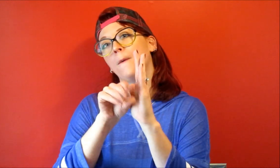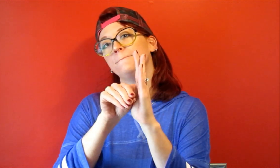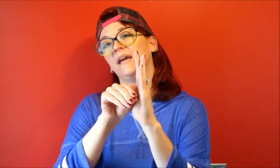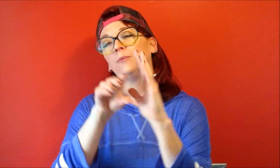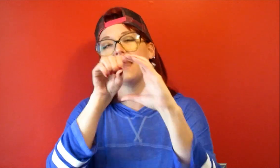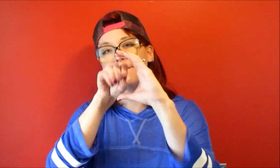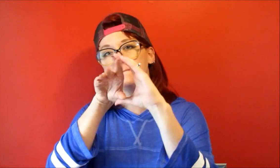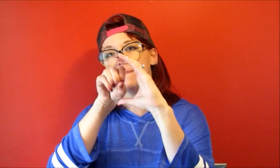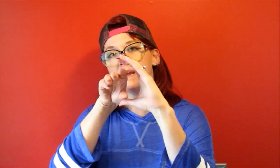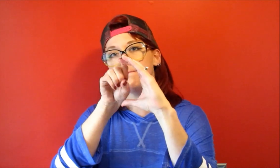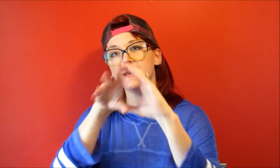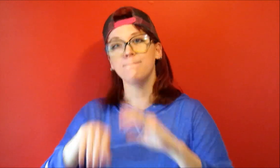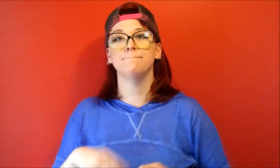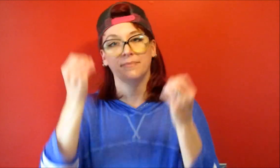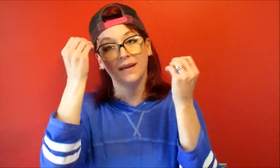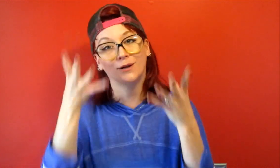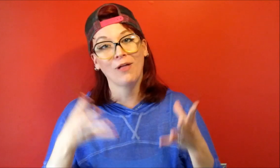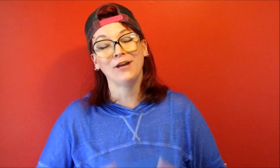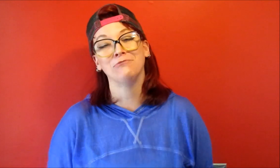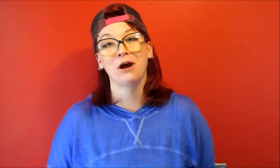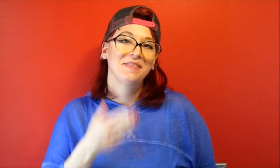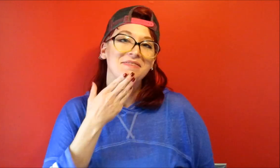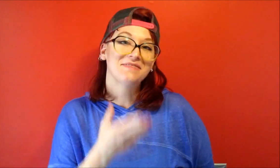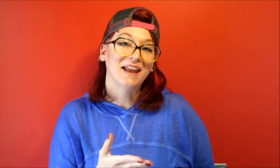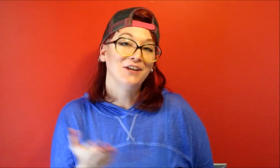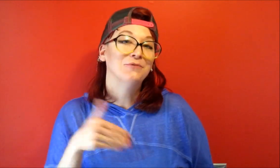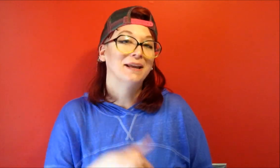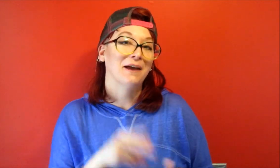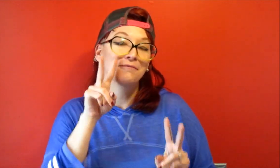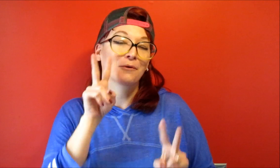it'll be like beep beep beep and it'll let you know thank you again for